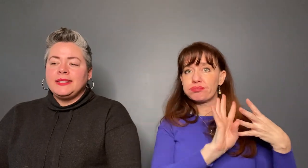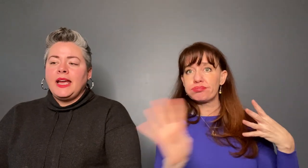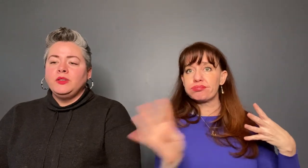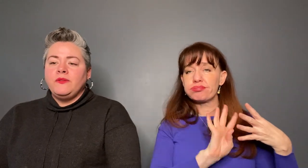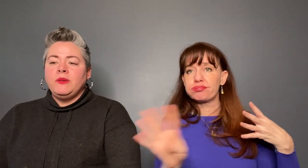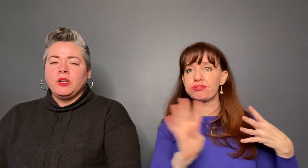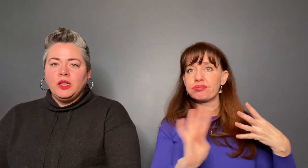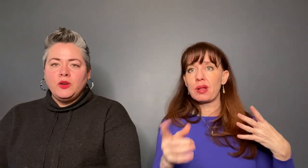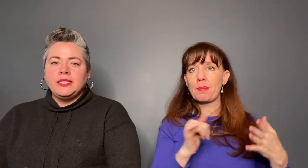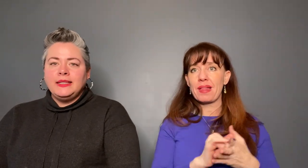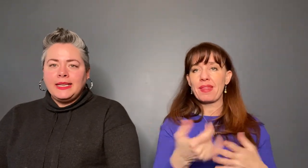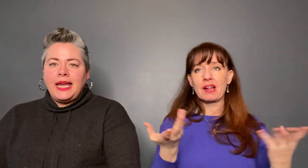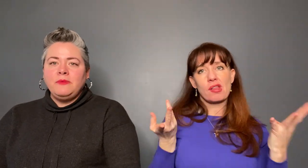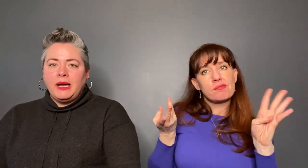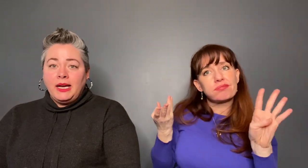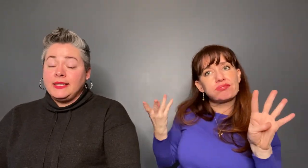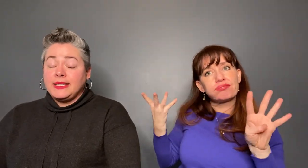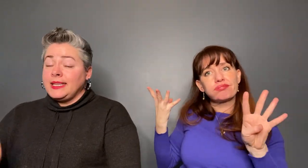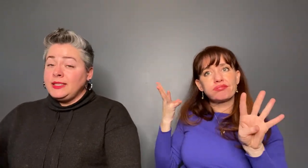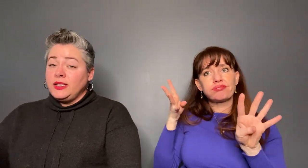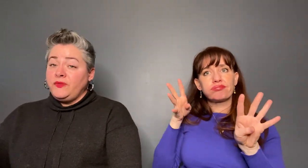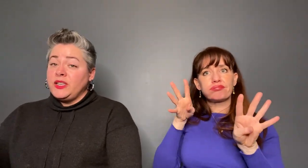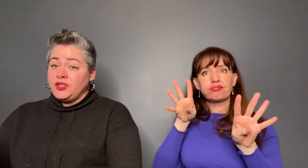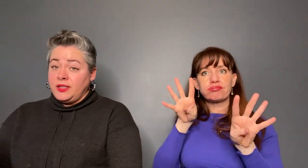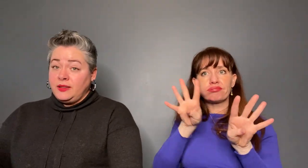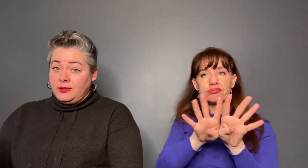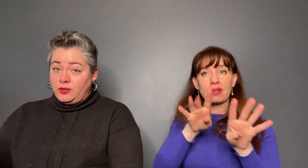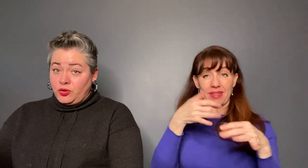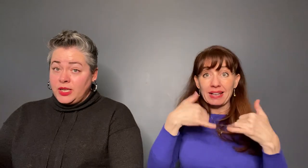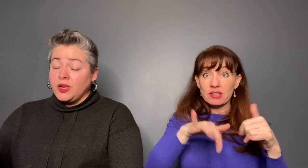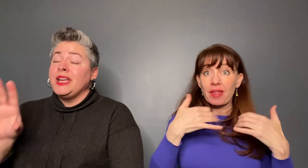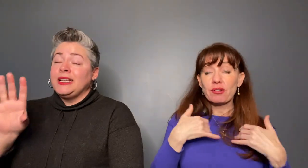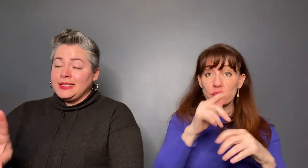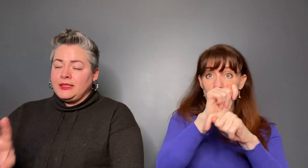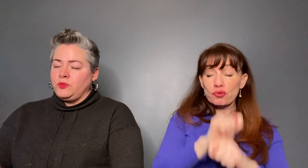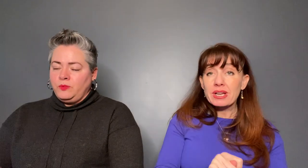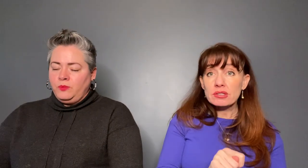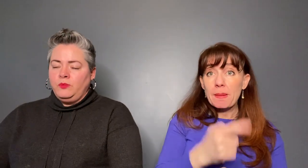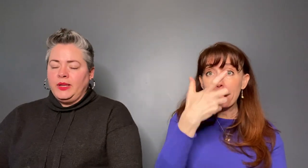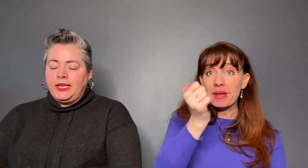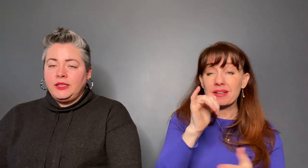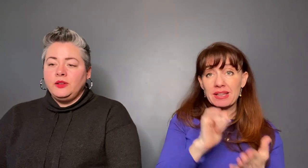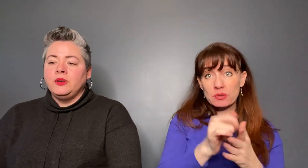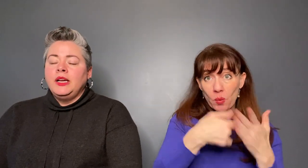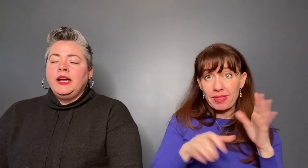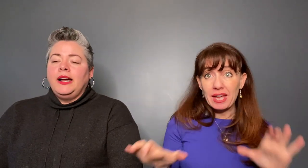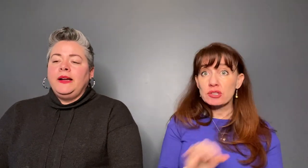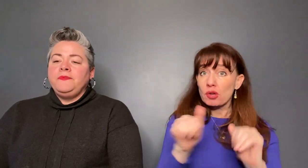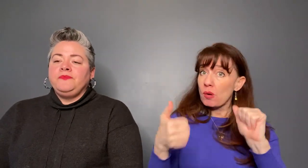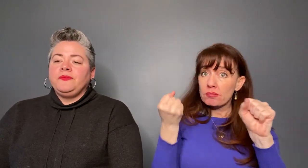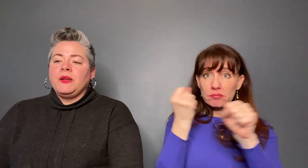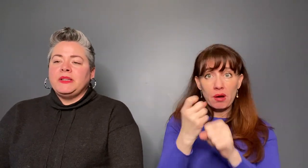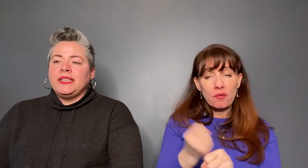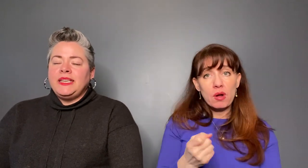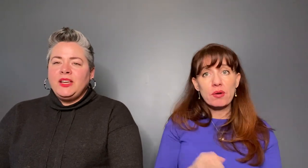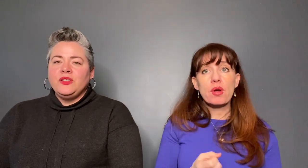closing the gate behind us because they still have to finish the tradition because it's what they do, but to hear